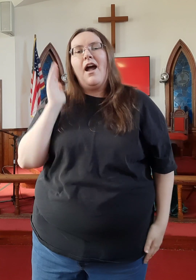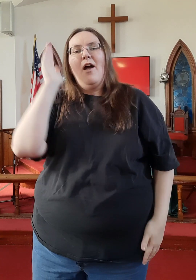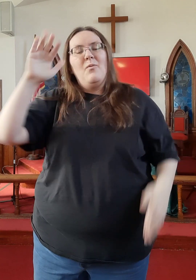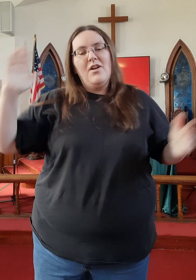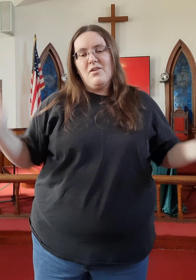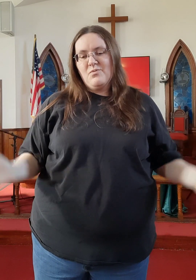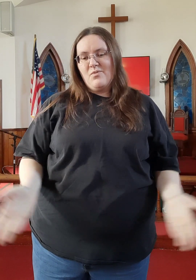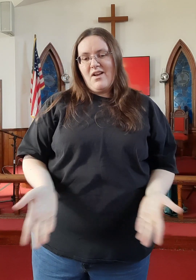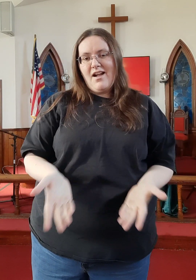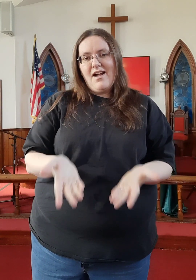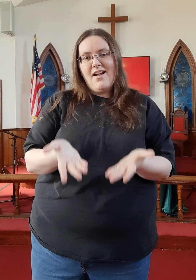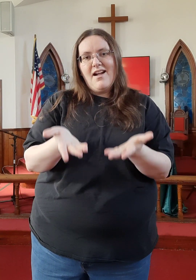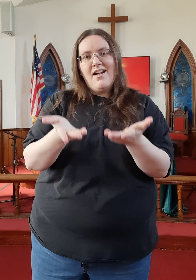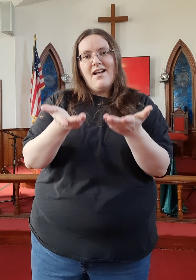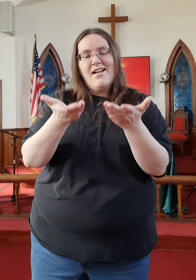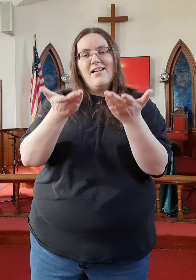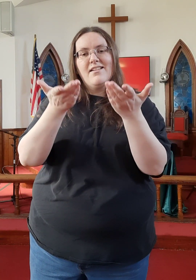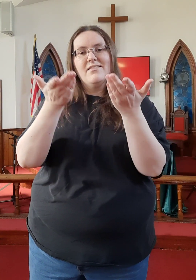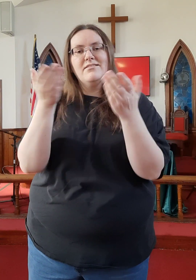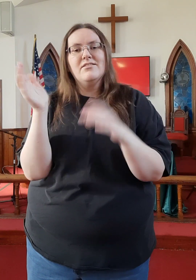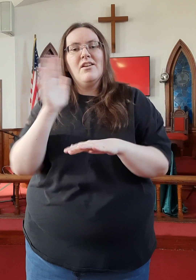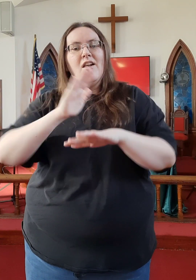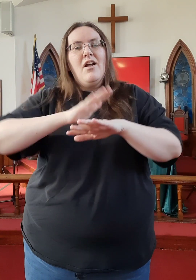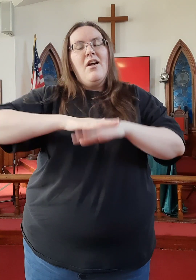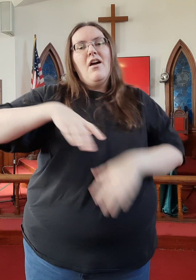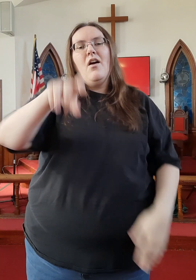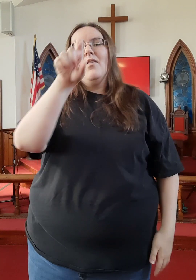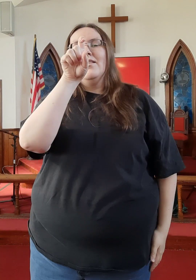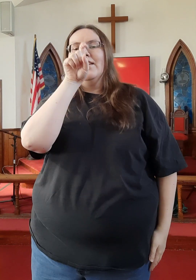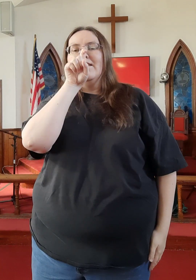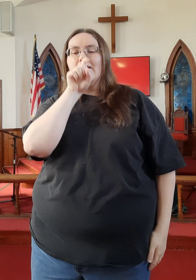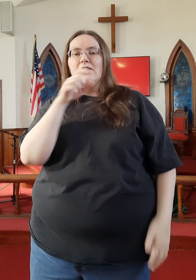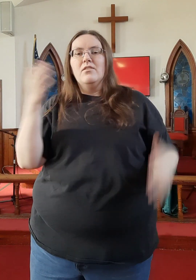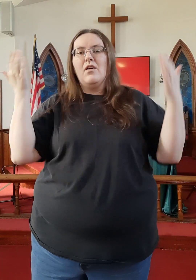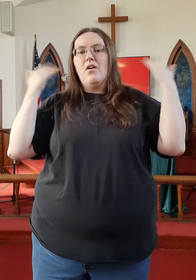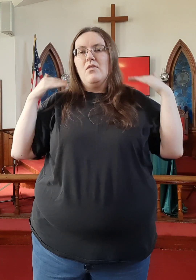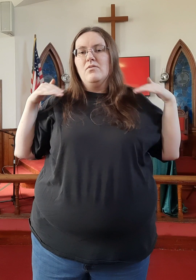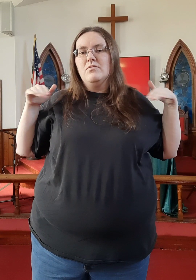I will rise on eagles' wings